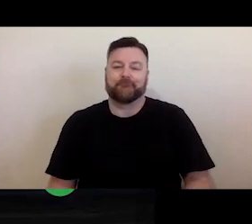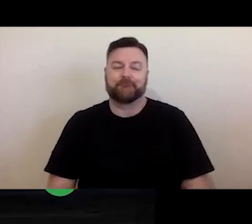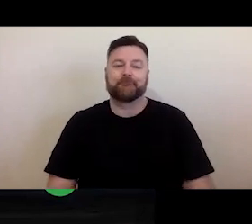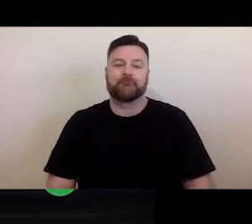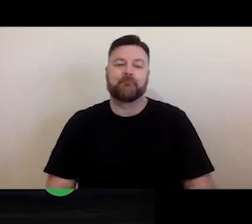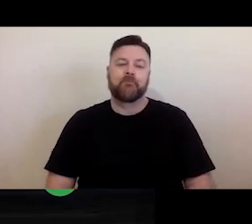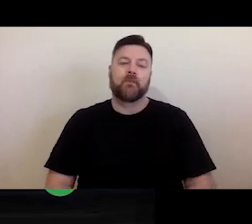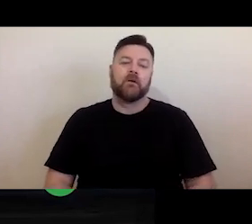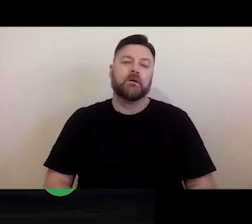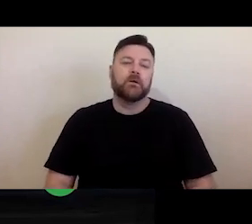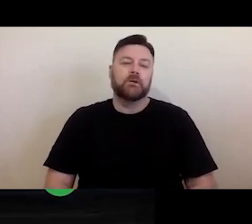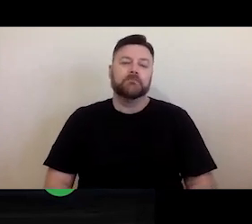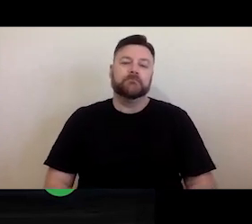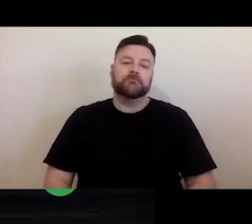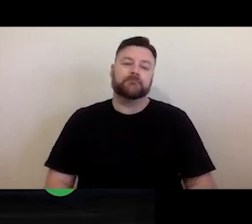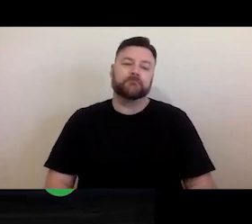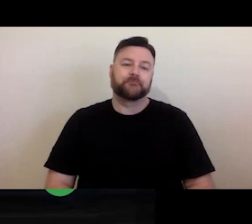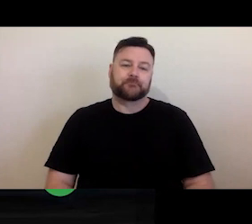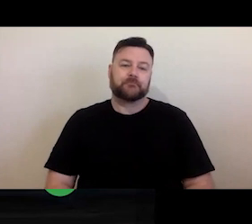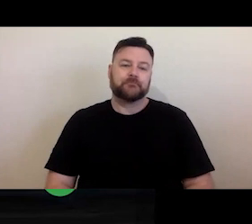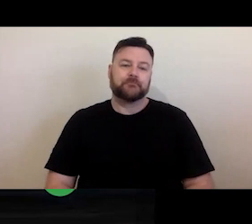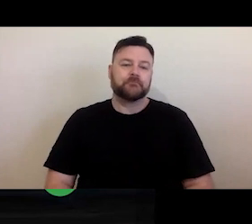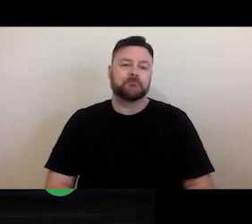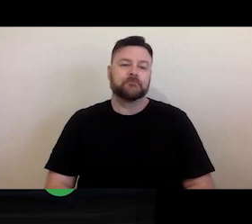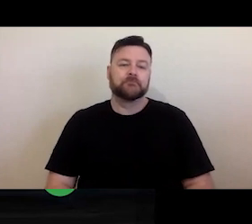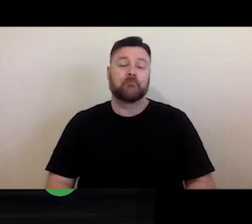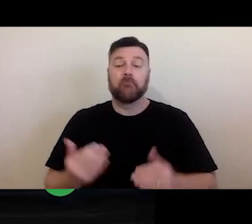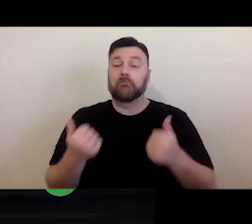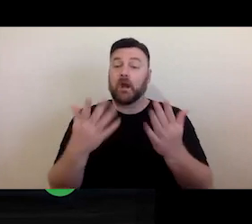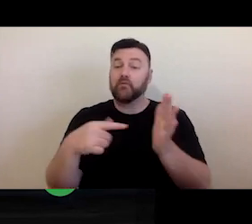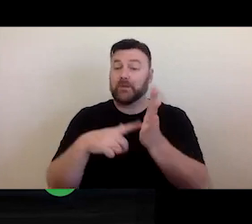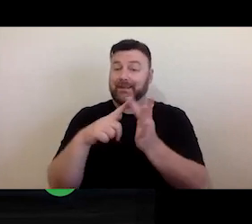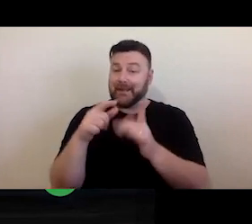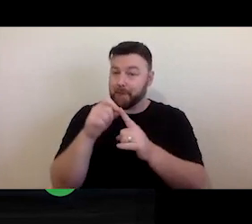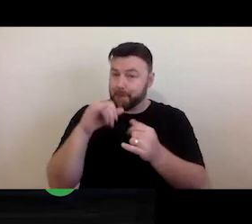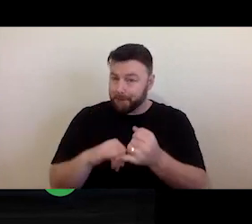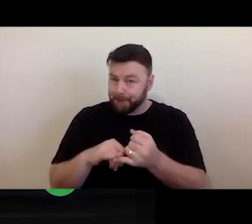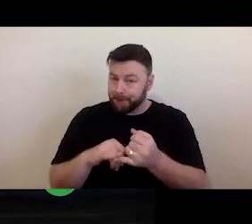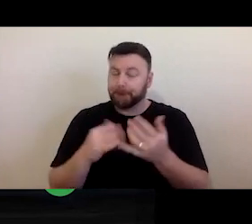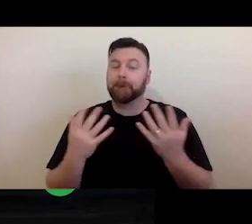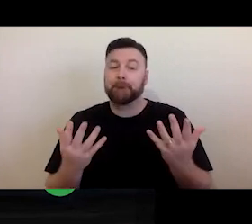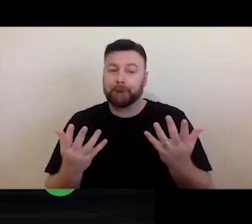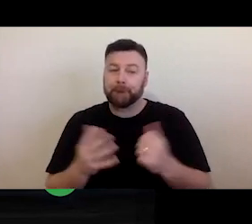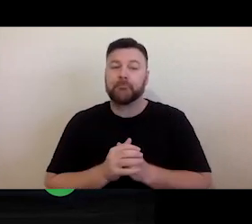So, some tips when thinking about negotiating licences. As a general rule, opt for getting things in